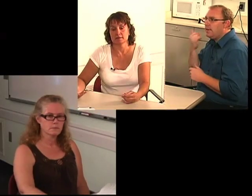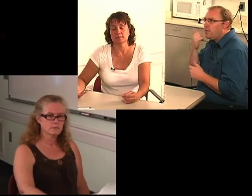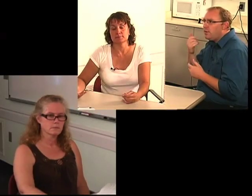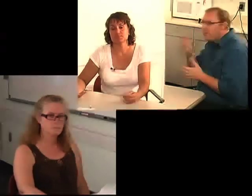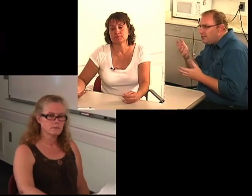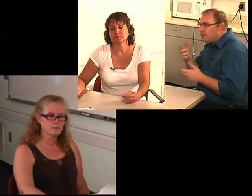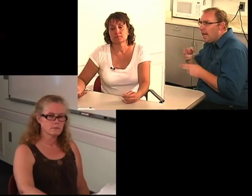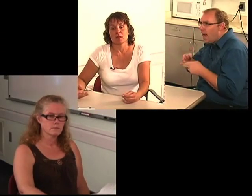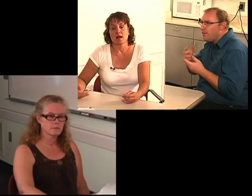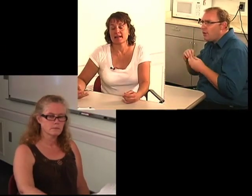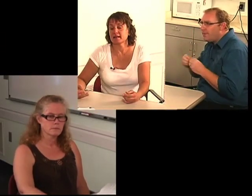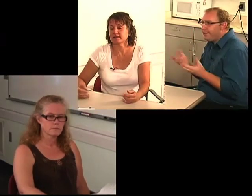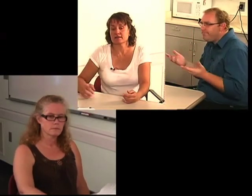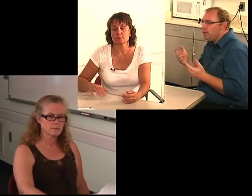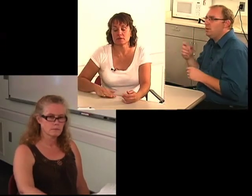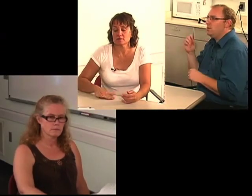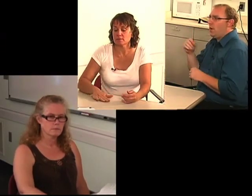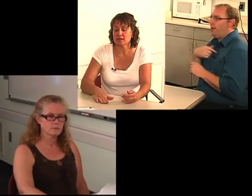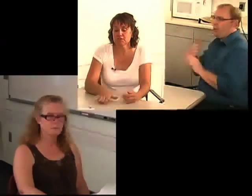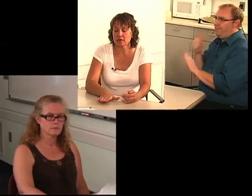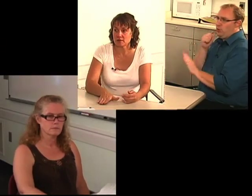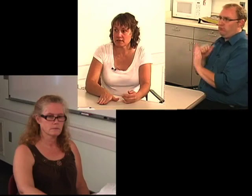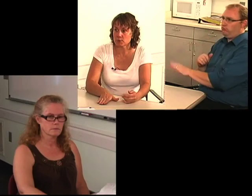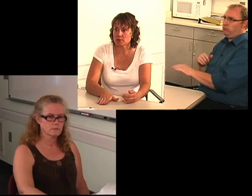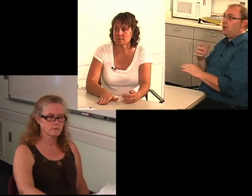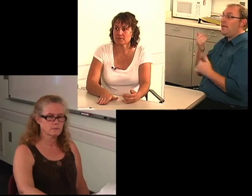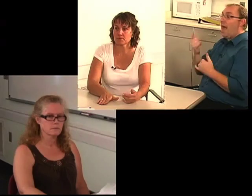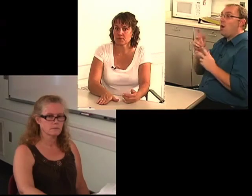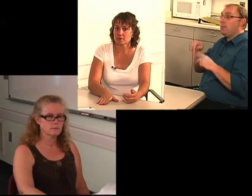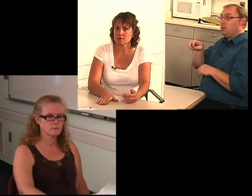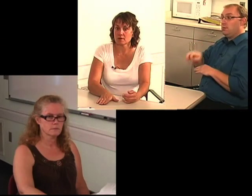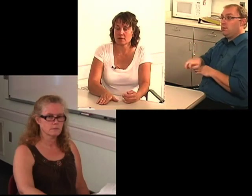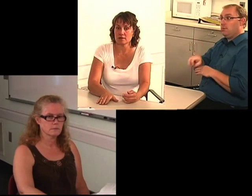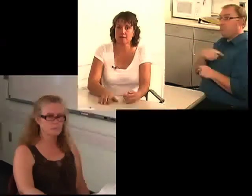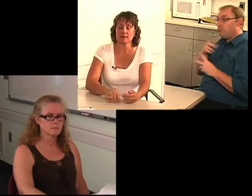Um, I can't hear the person in my chair anymore.